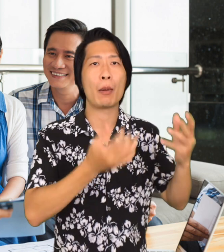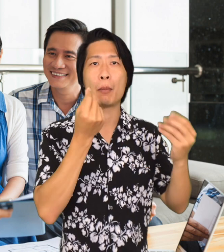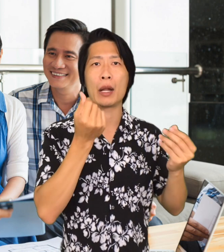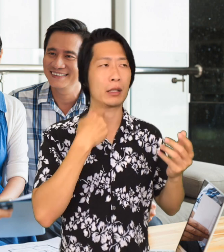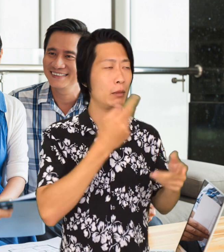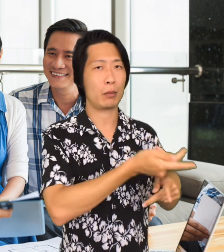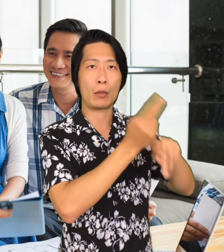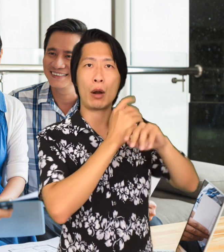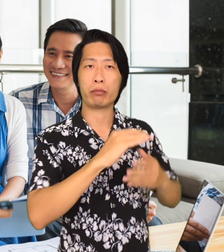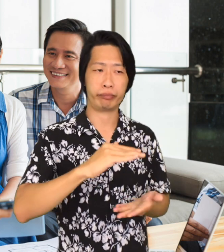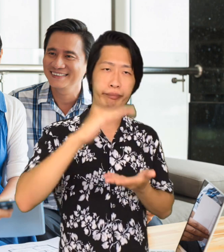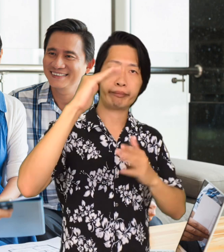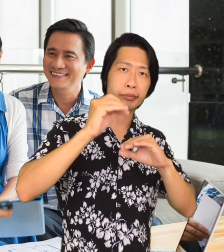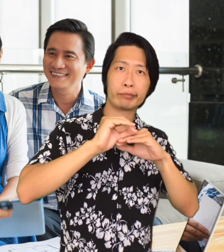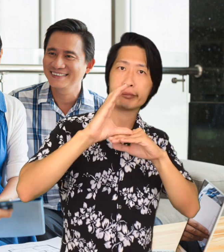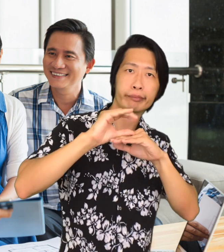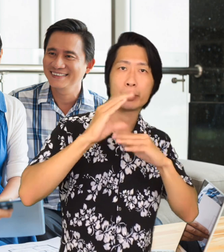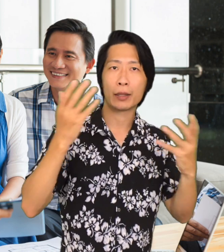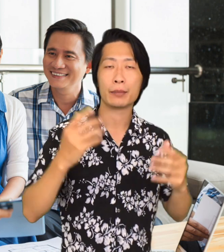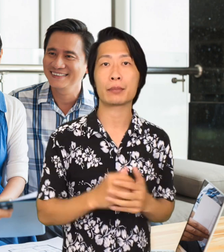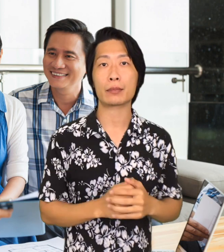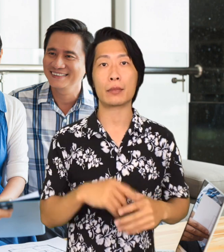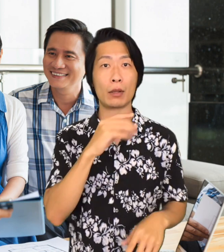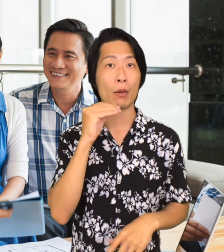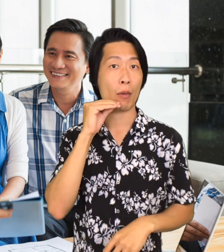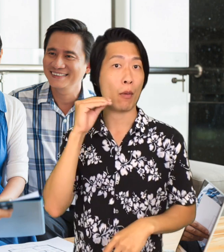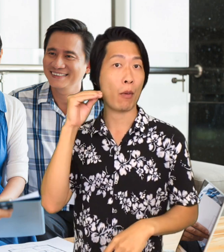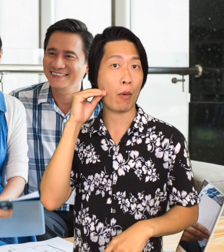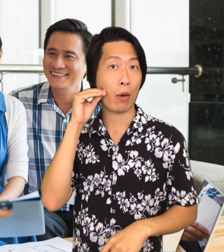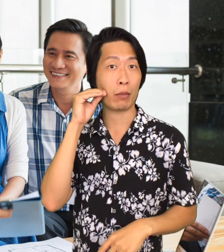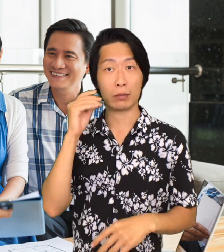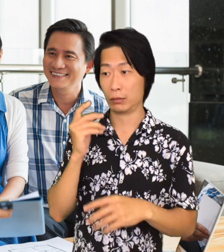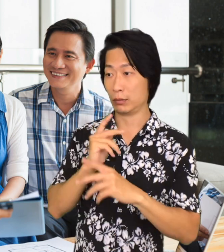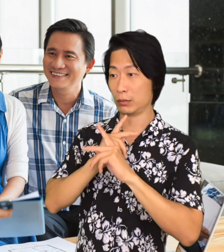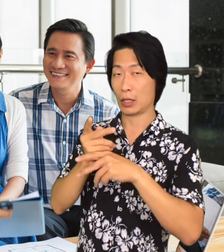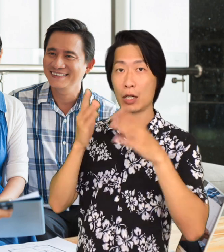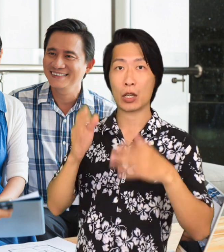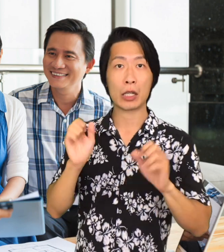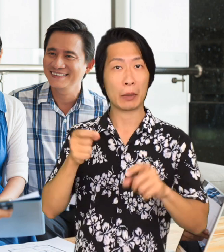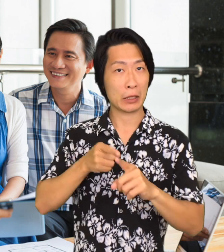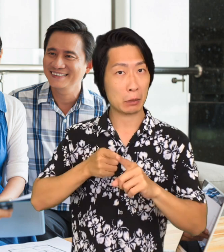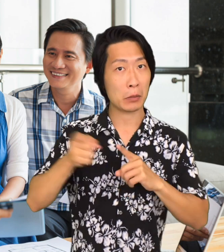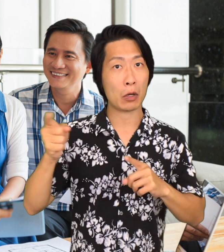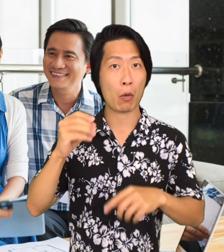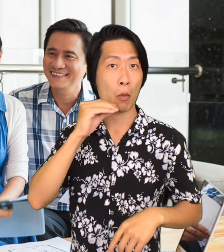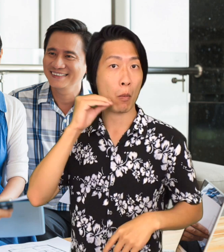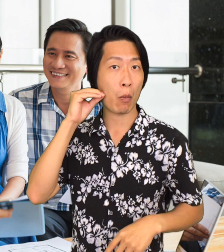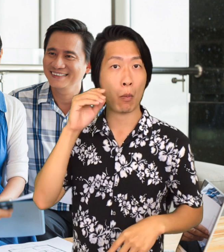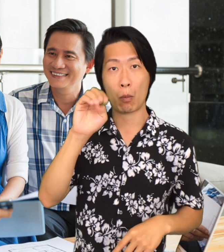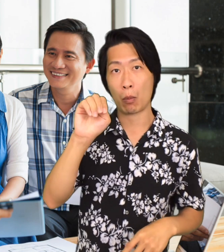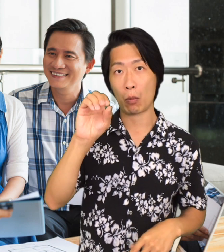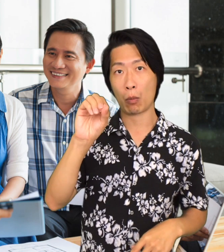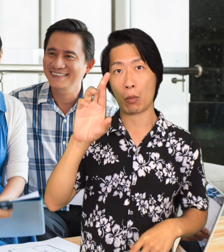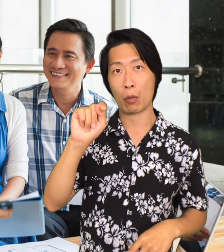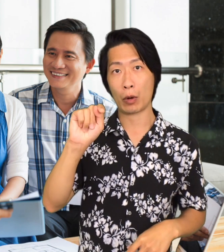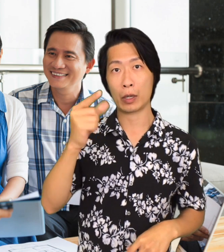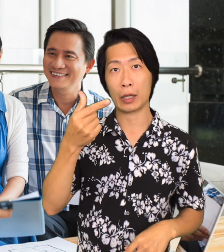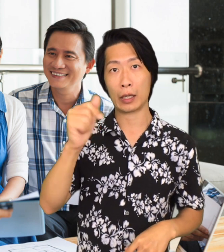You can go to a home mortgage lender who specializes in